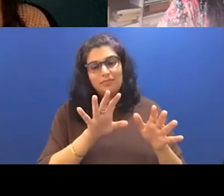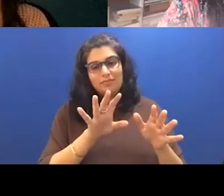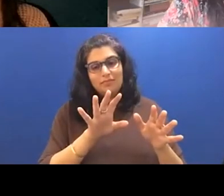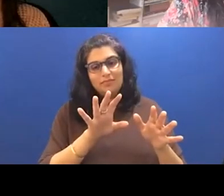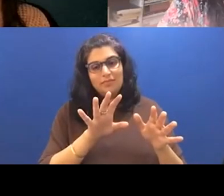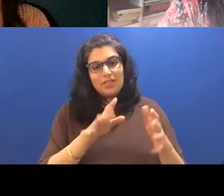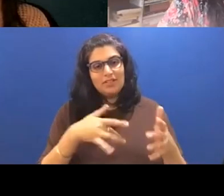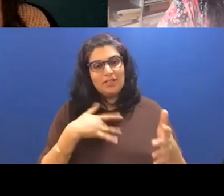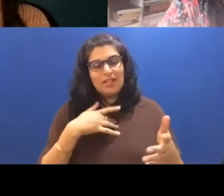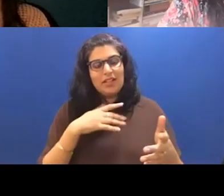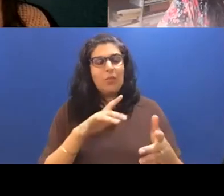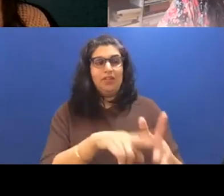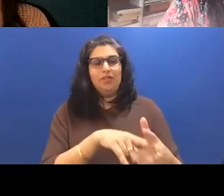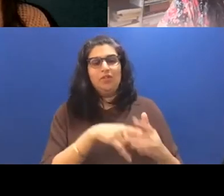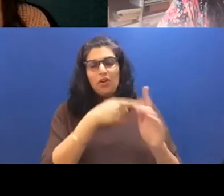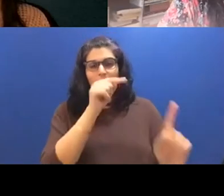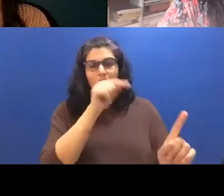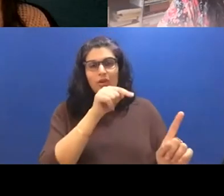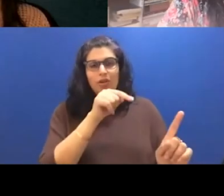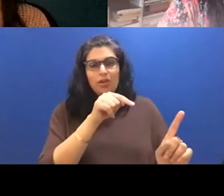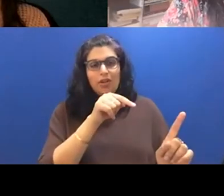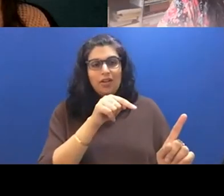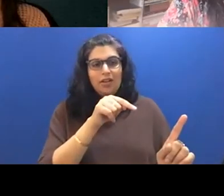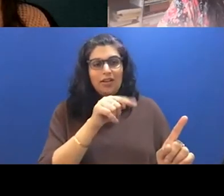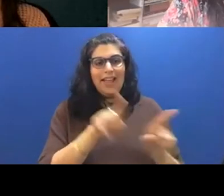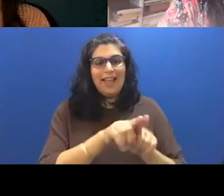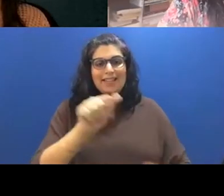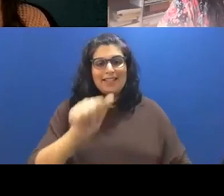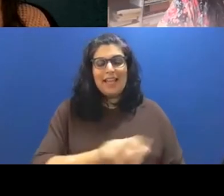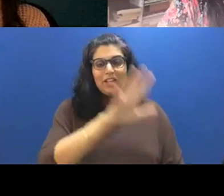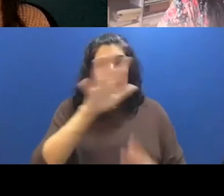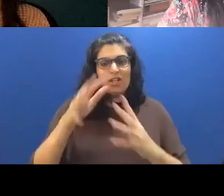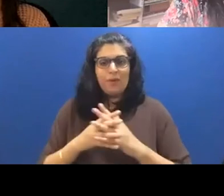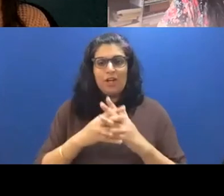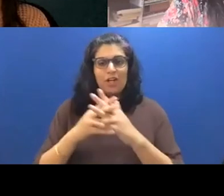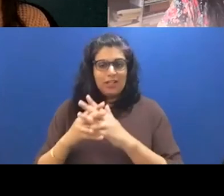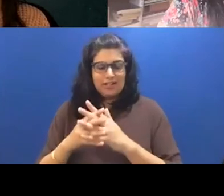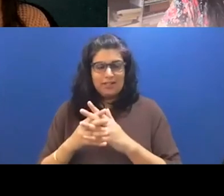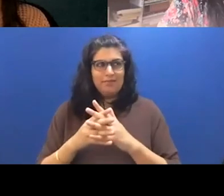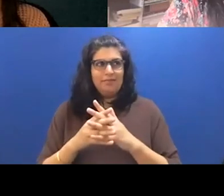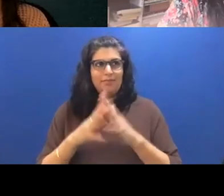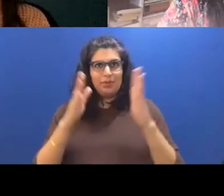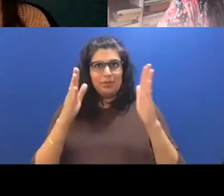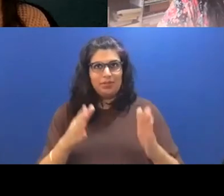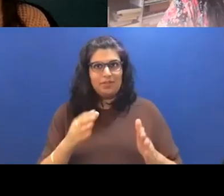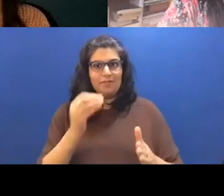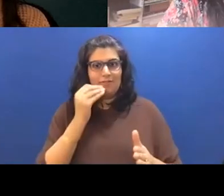is just that being you know, being Asian American. I think food can be a really weighty thing